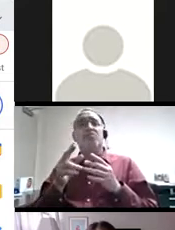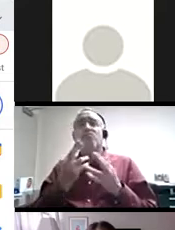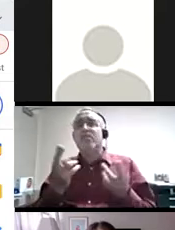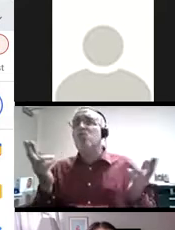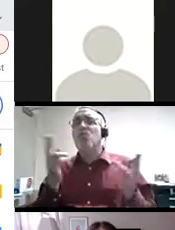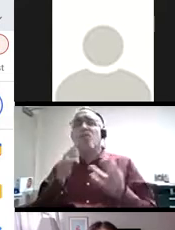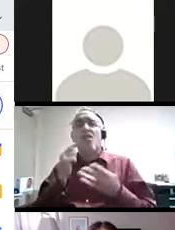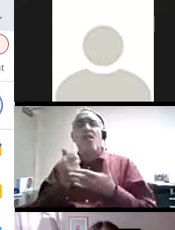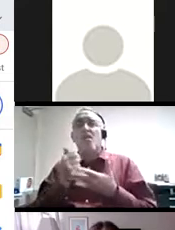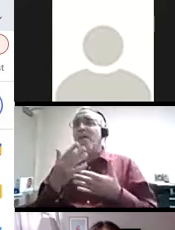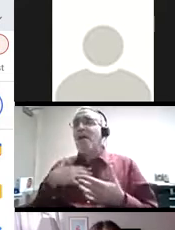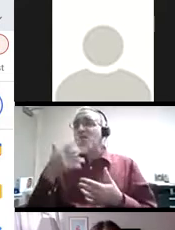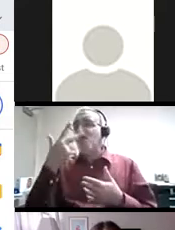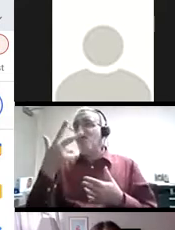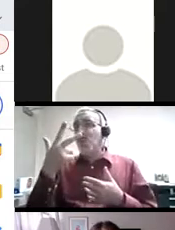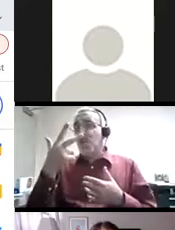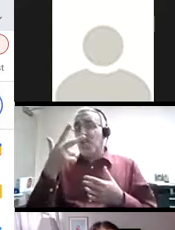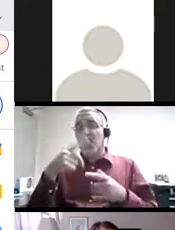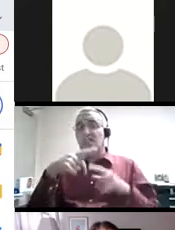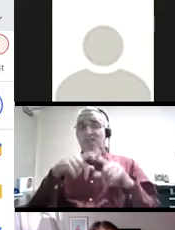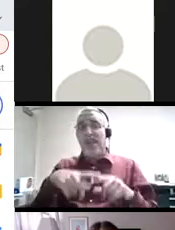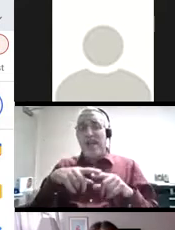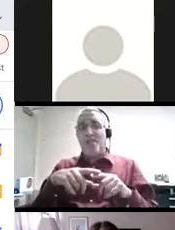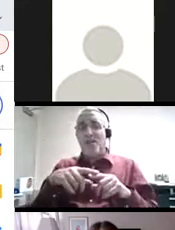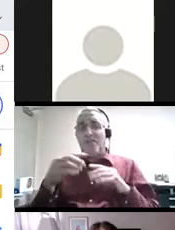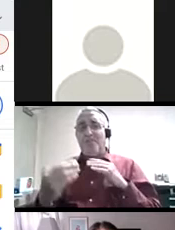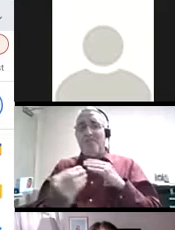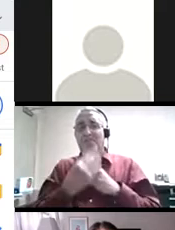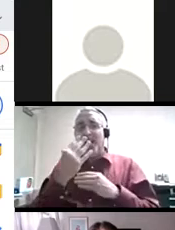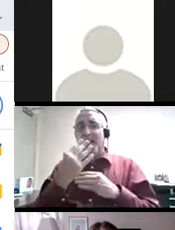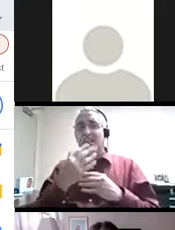Research shows that three reliable effects— there are three reliable effects when students